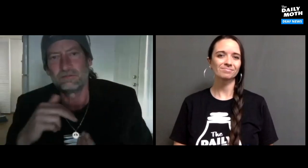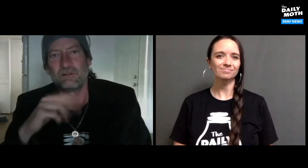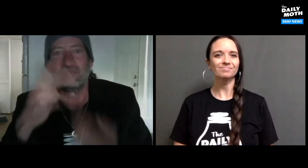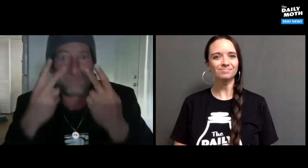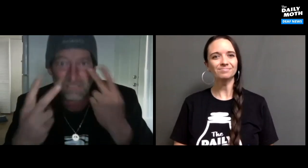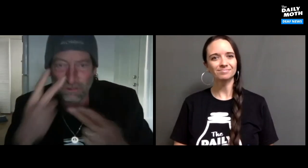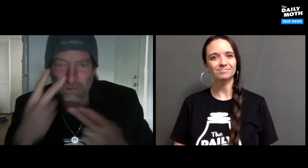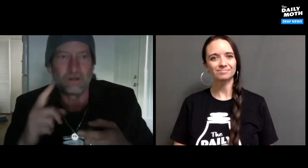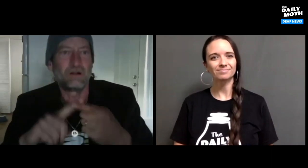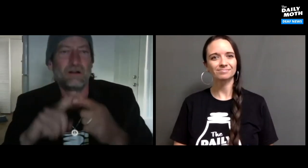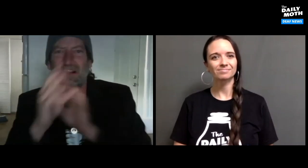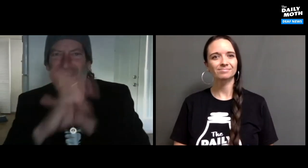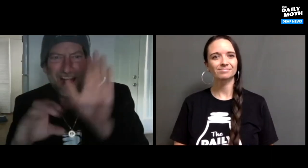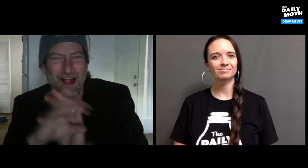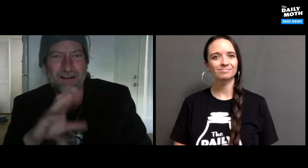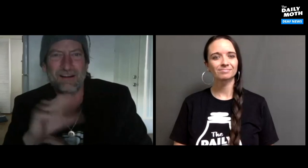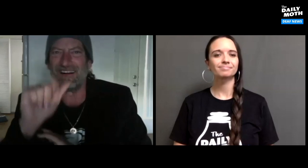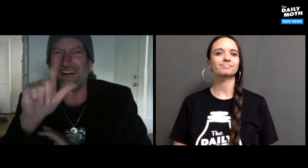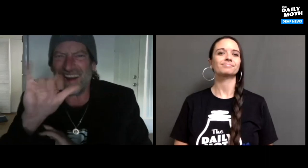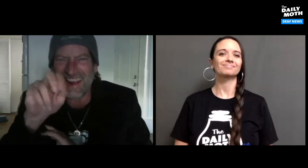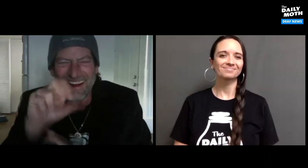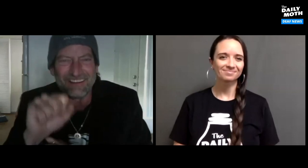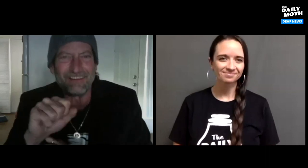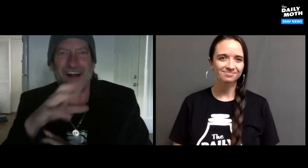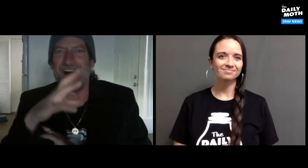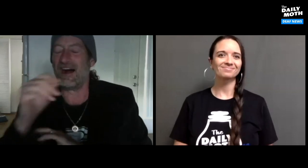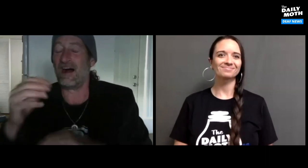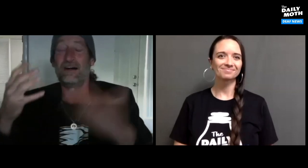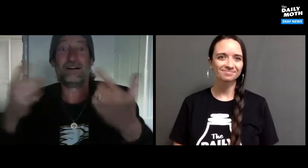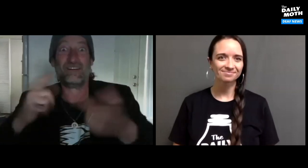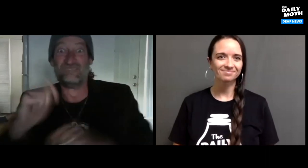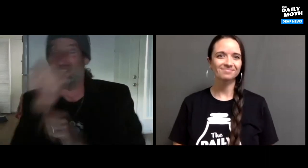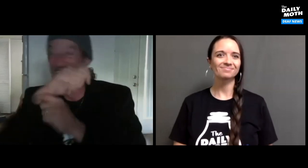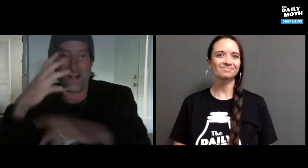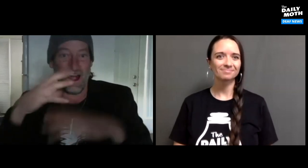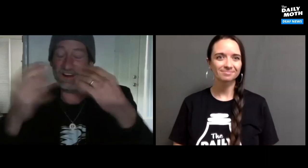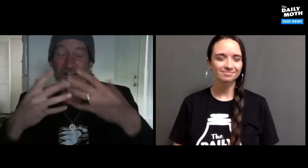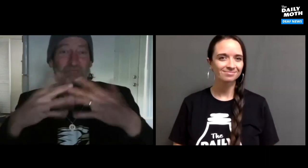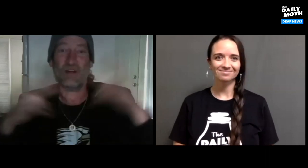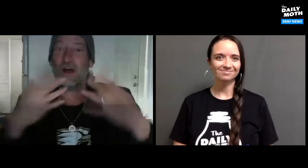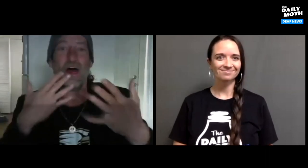Star Wars has amazing visuals, characters, aliens, light sabers, so colorful,